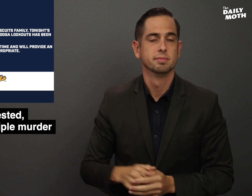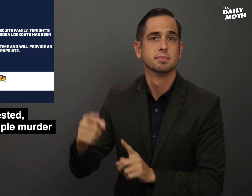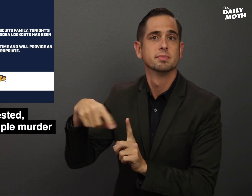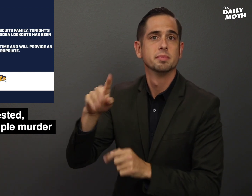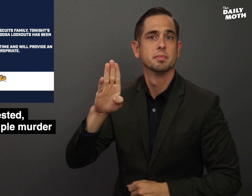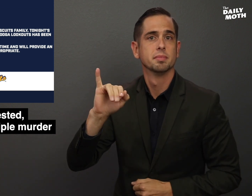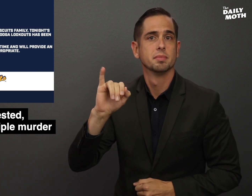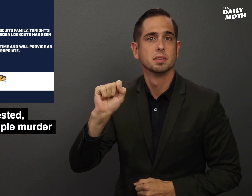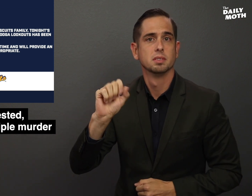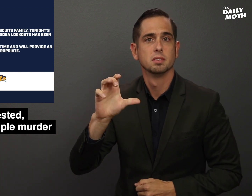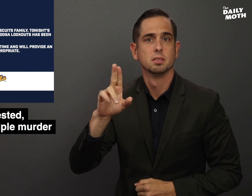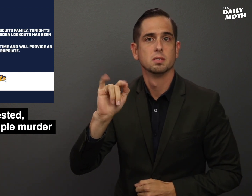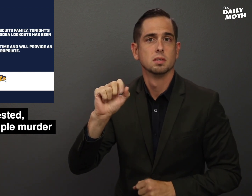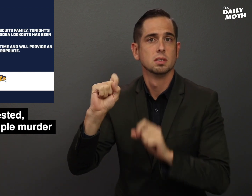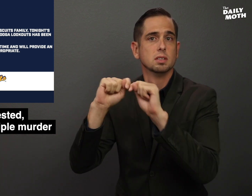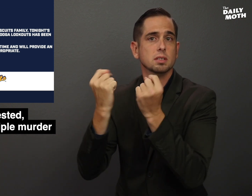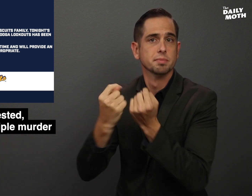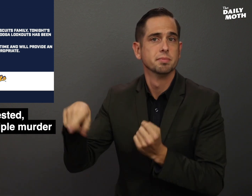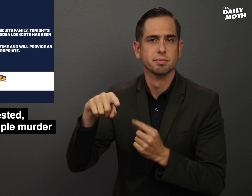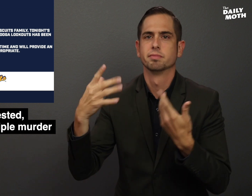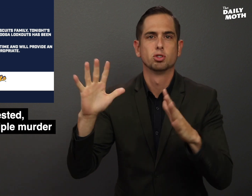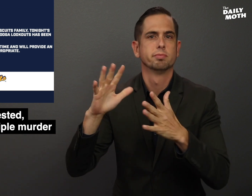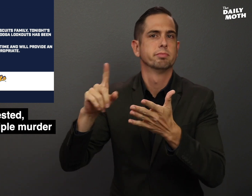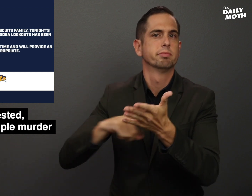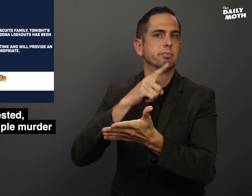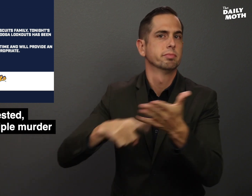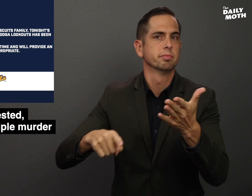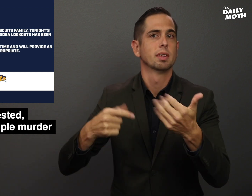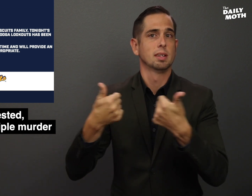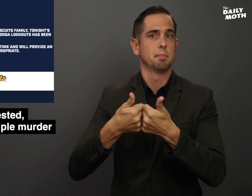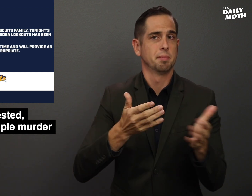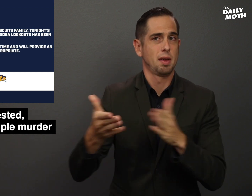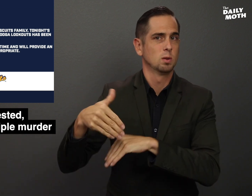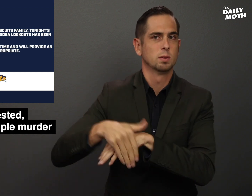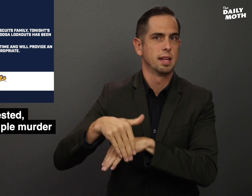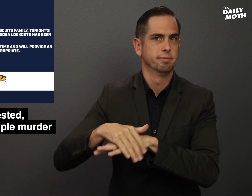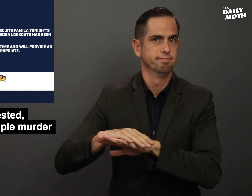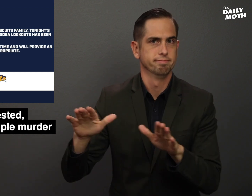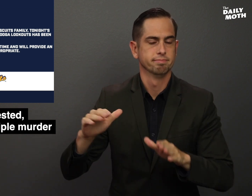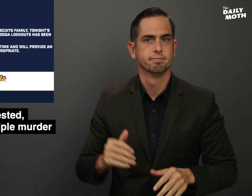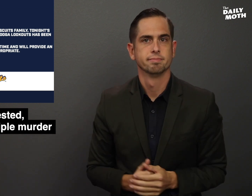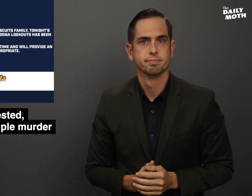The Biscuits team has cancelled games planned for tonight.